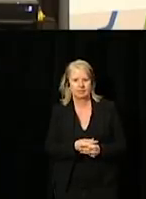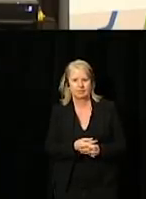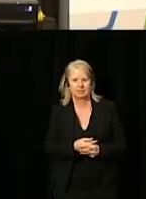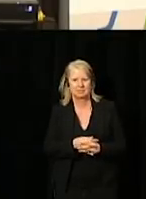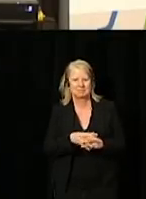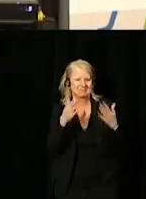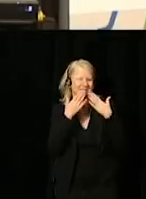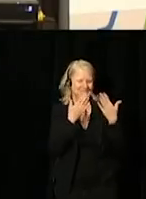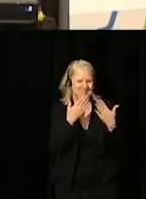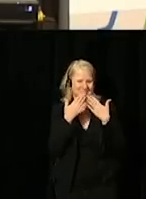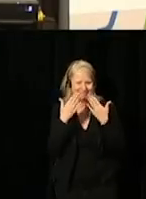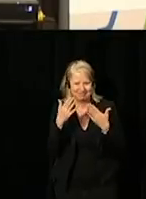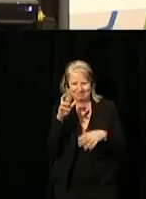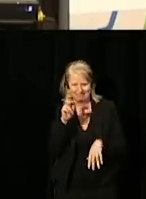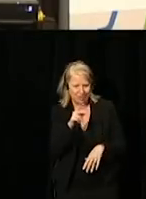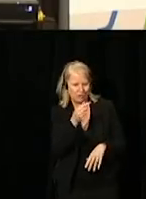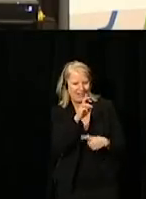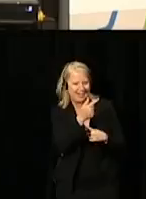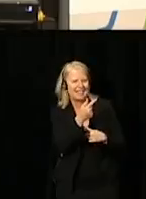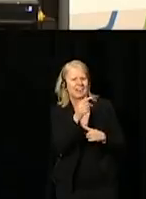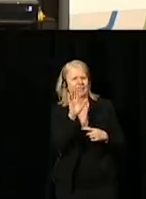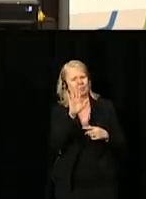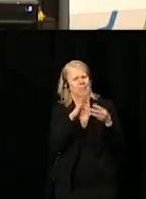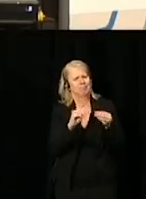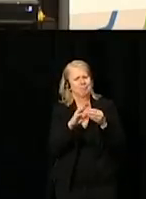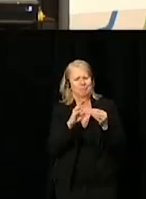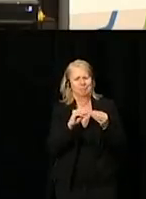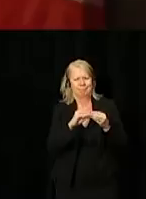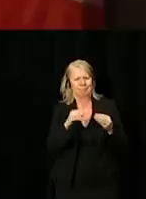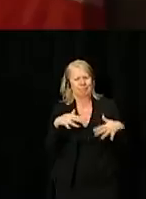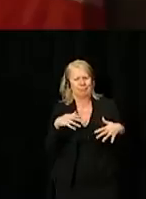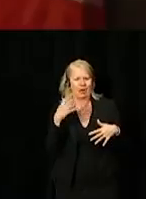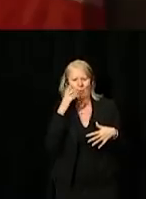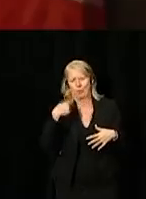Thank you, Greg, and of course your words are - you're preaching to the converted here.